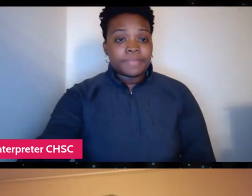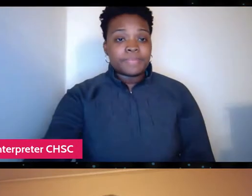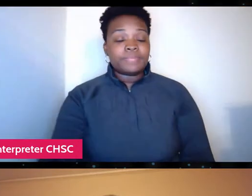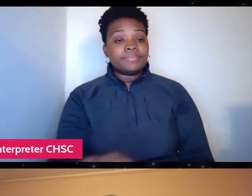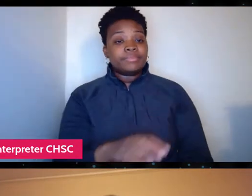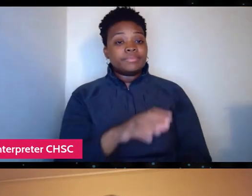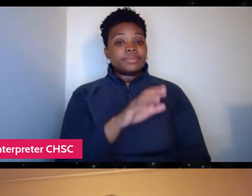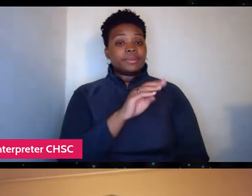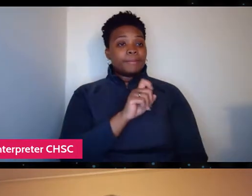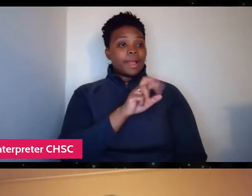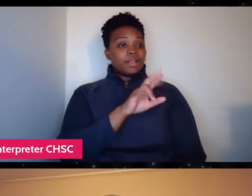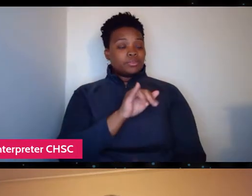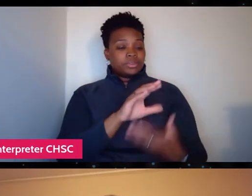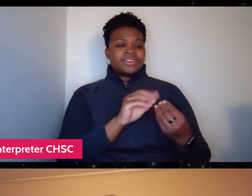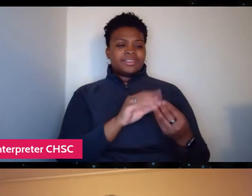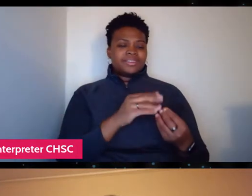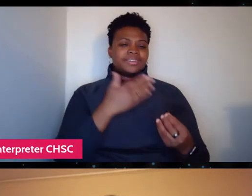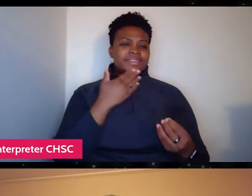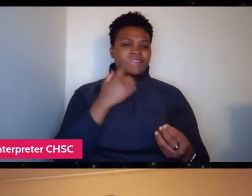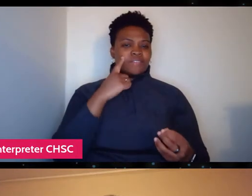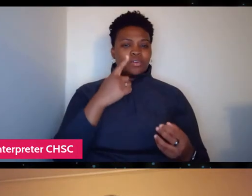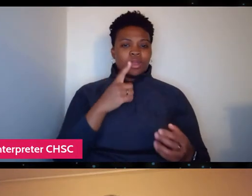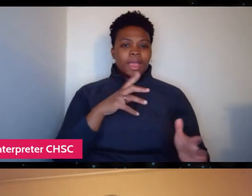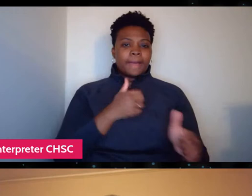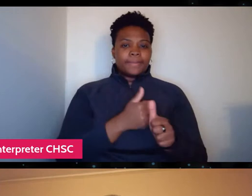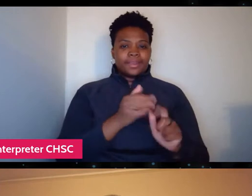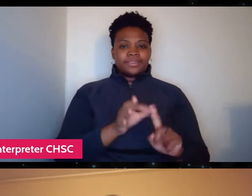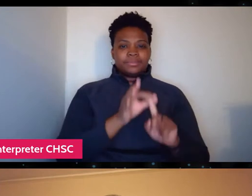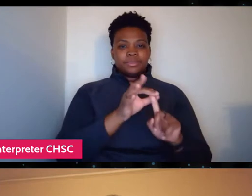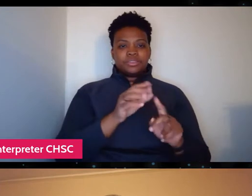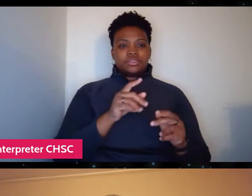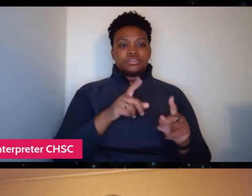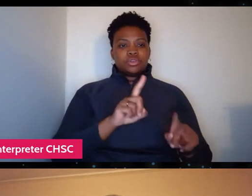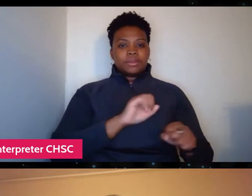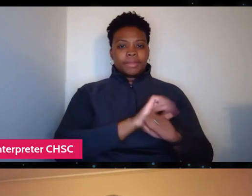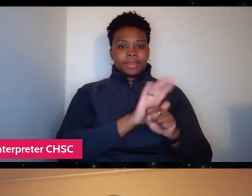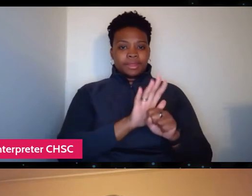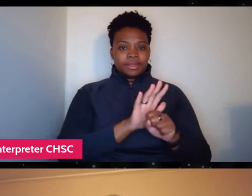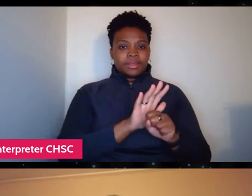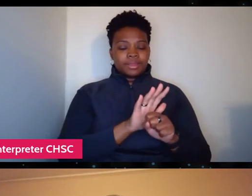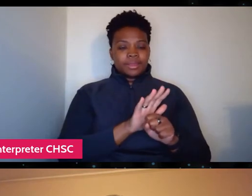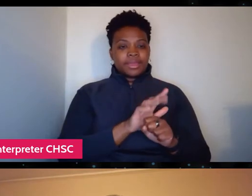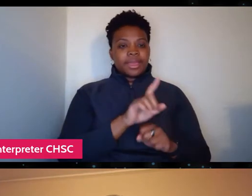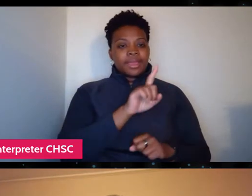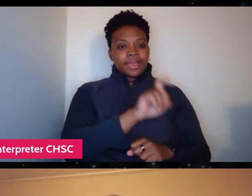especially during the pandemic, 'cause that was a question I was gonna ask you as well, as if they were still able to hold the clinics